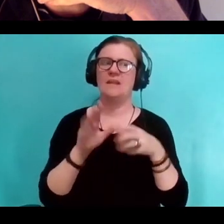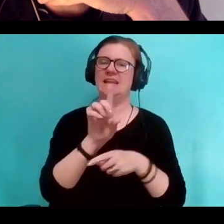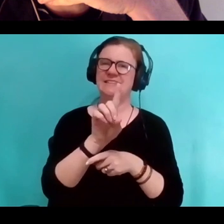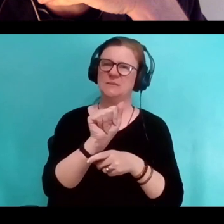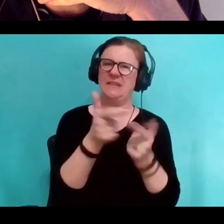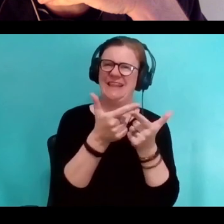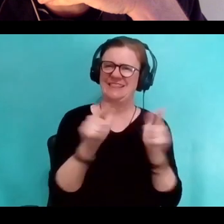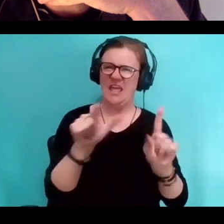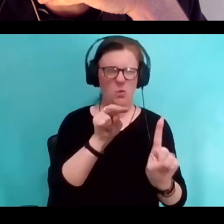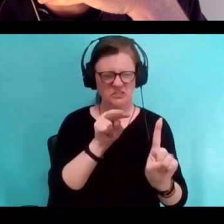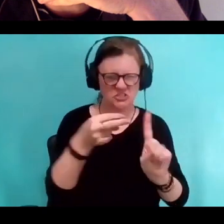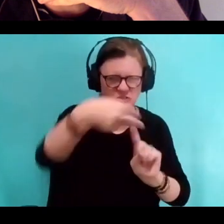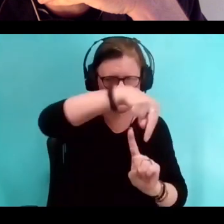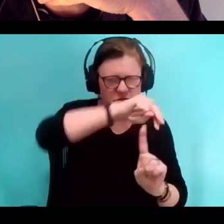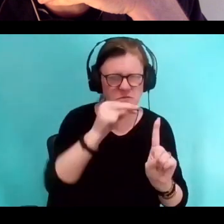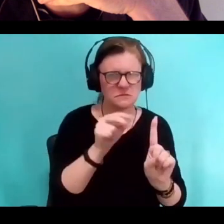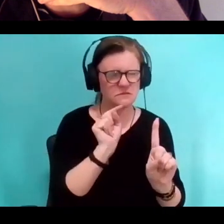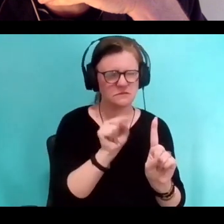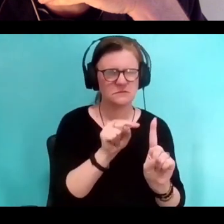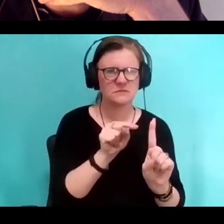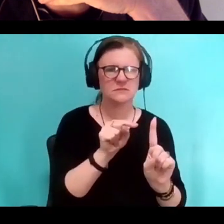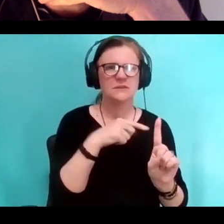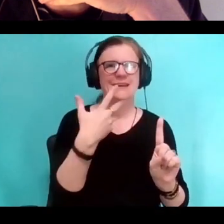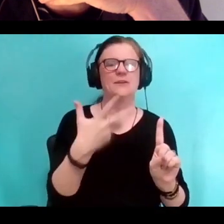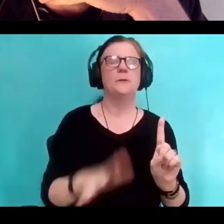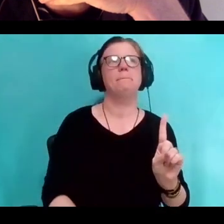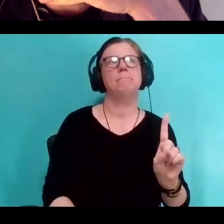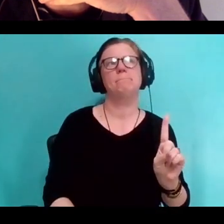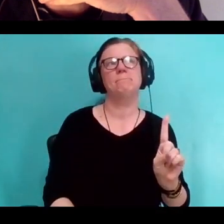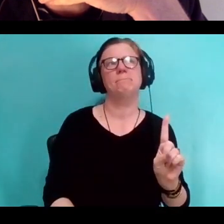where it was up until just like five minutes ago.